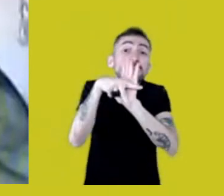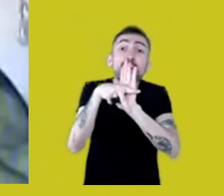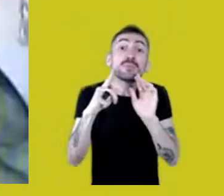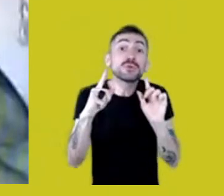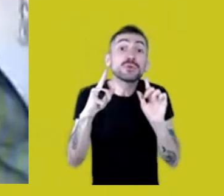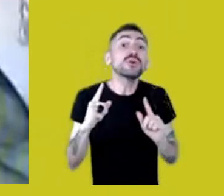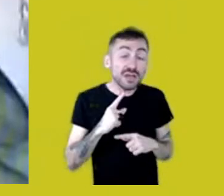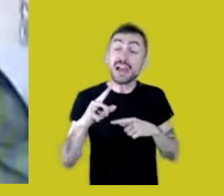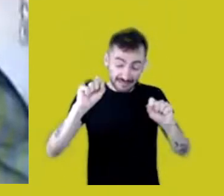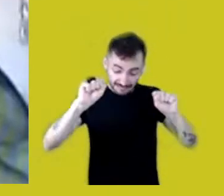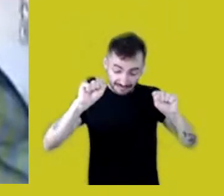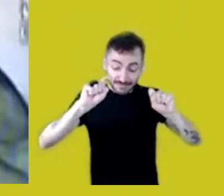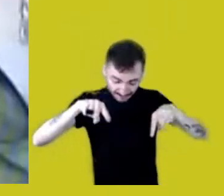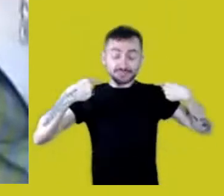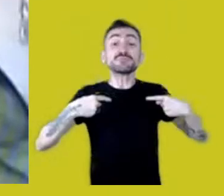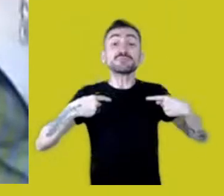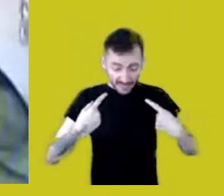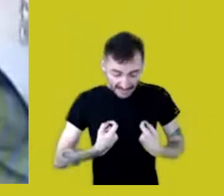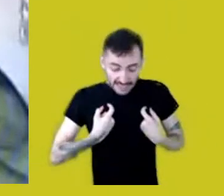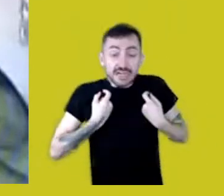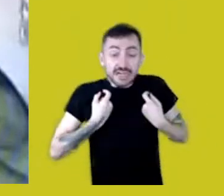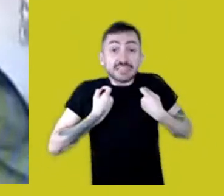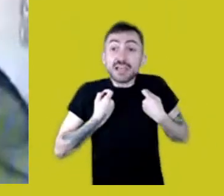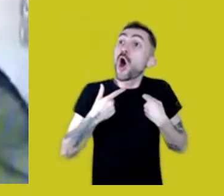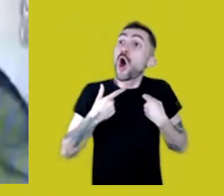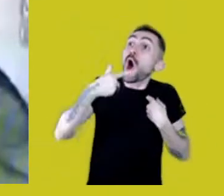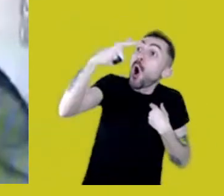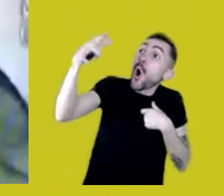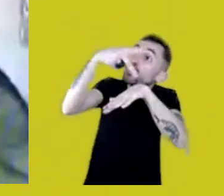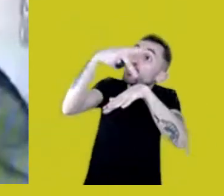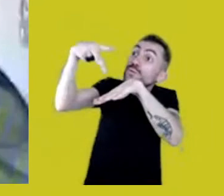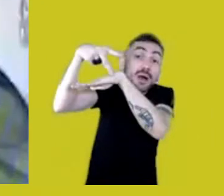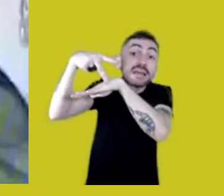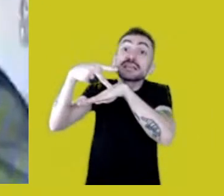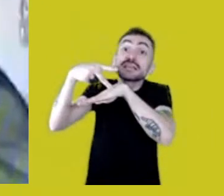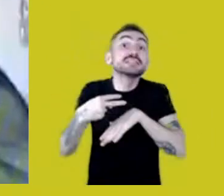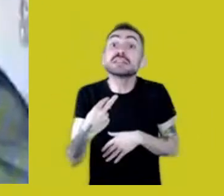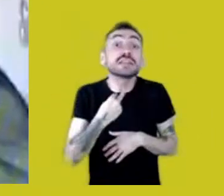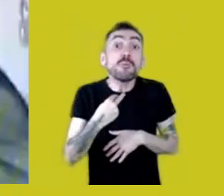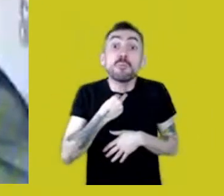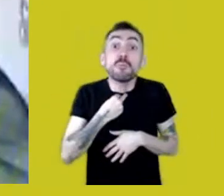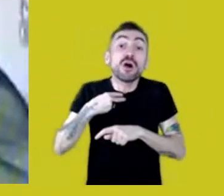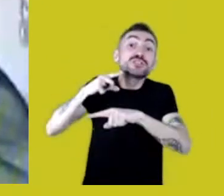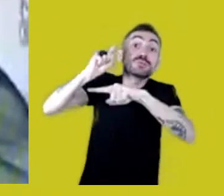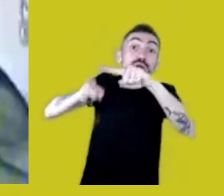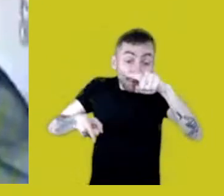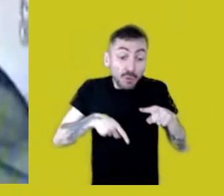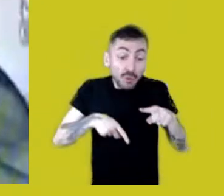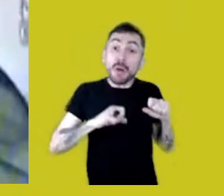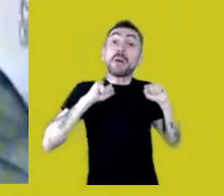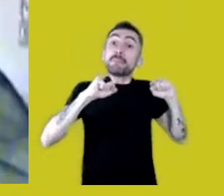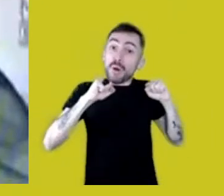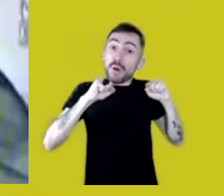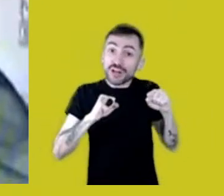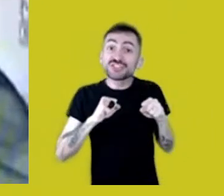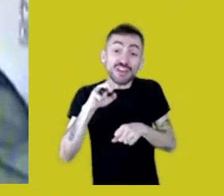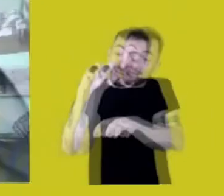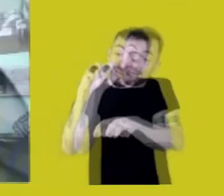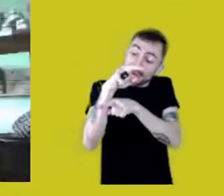such as glyphosate - which seep into our wellsprings and condemn our children to death!